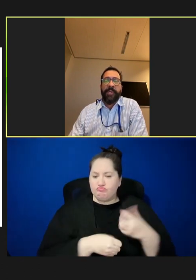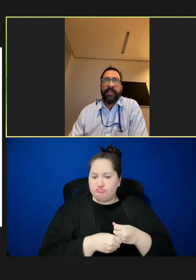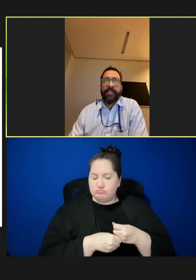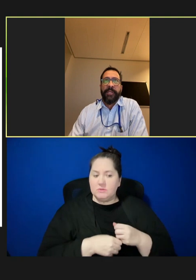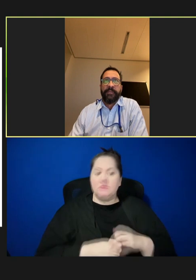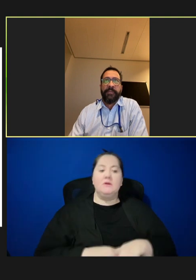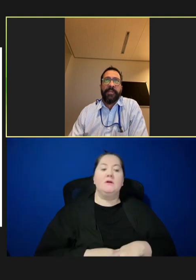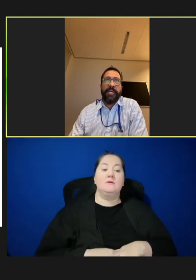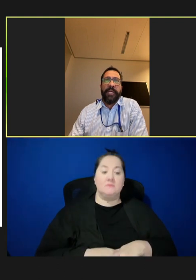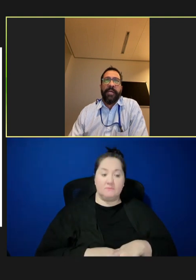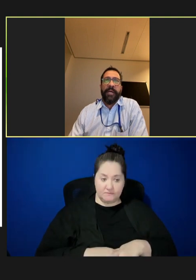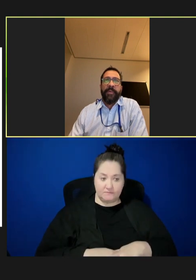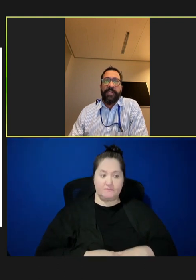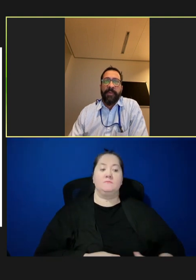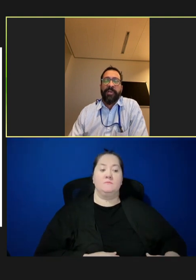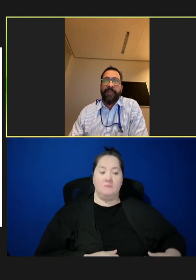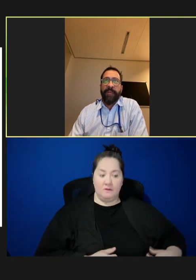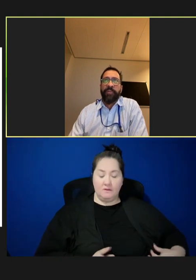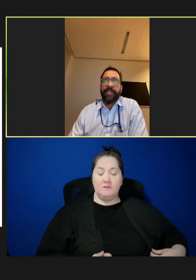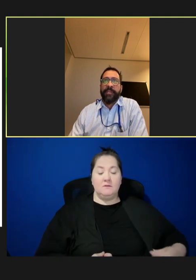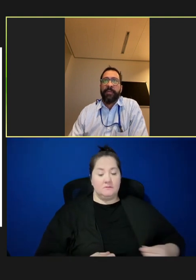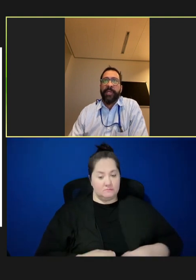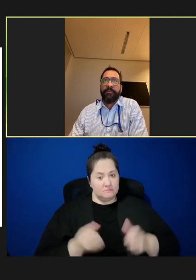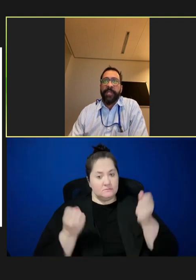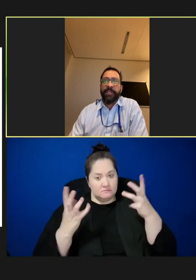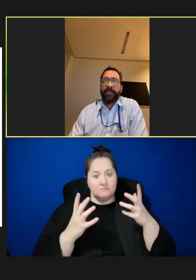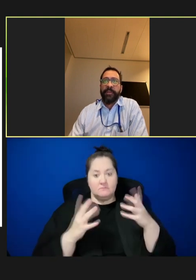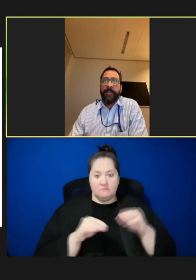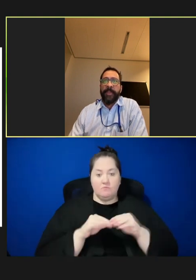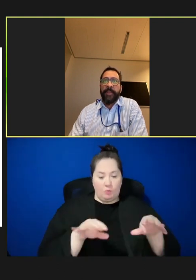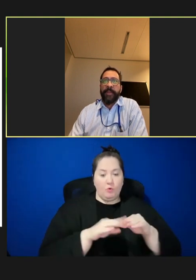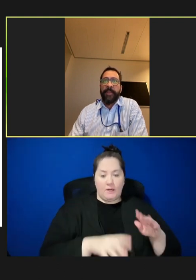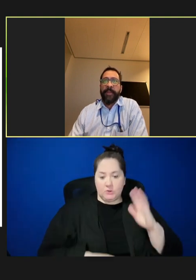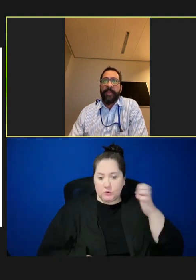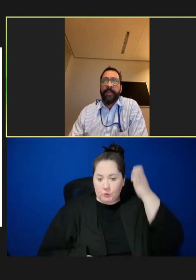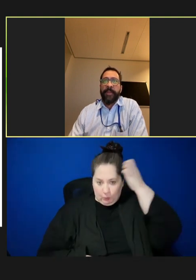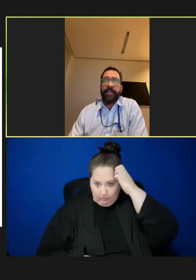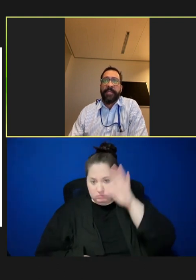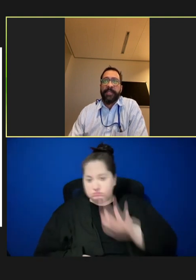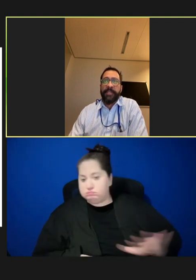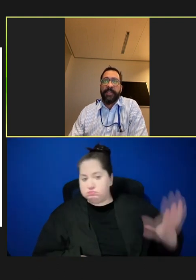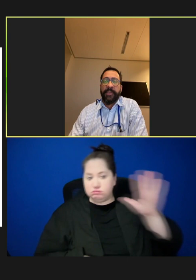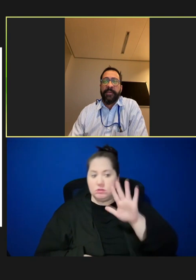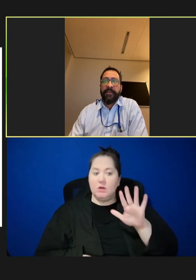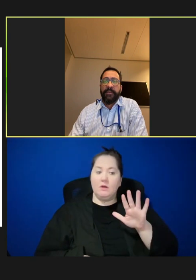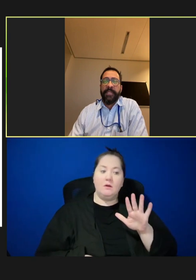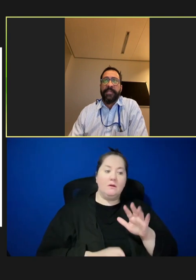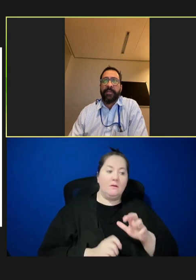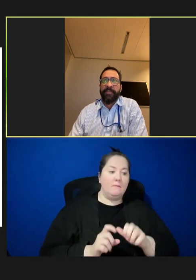experiencing a number of outbreaks in the European region. Most predominantly, this is in the eastern